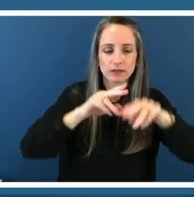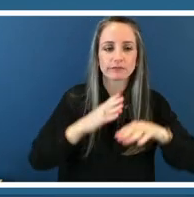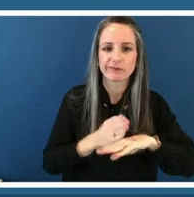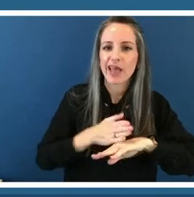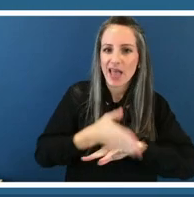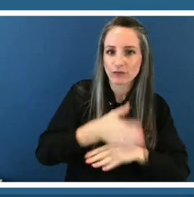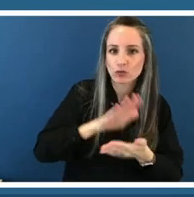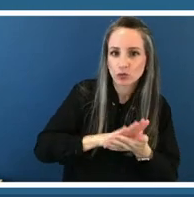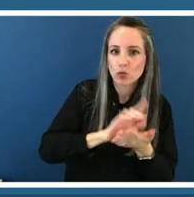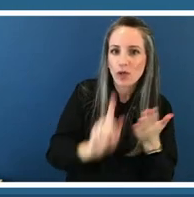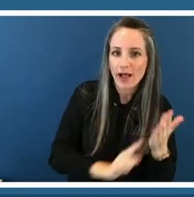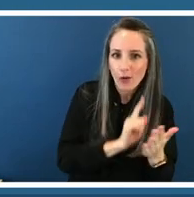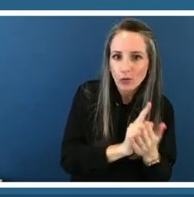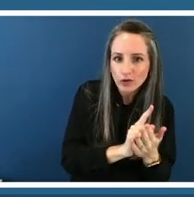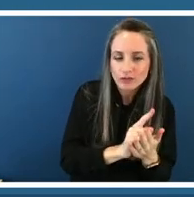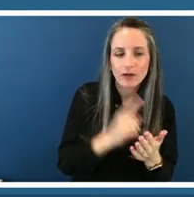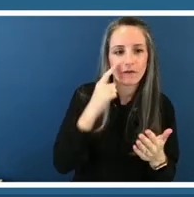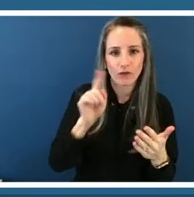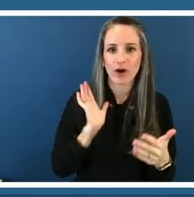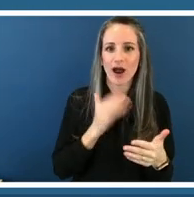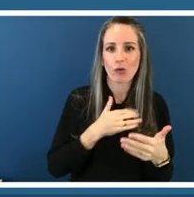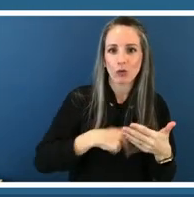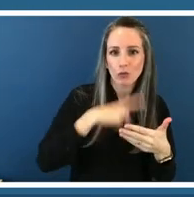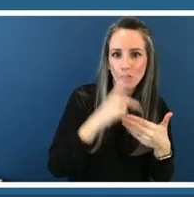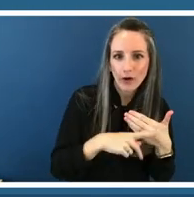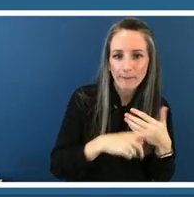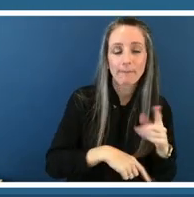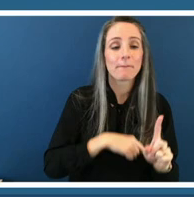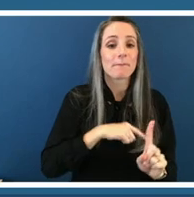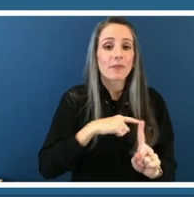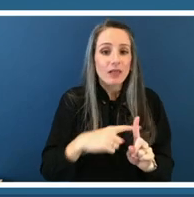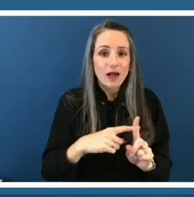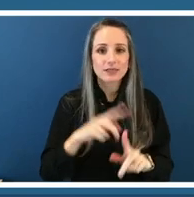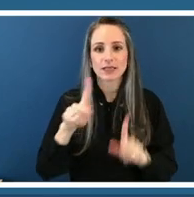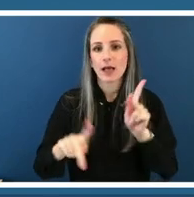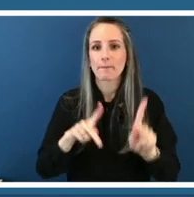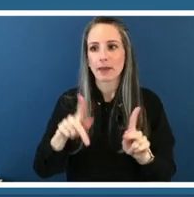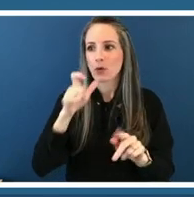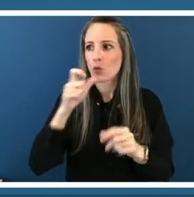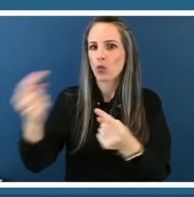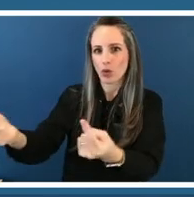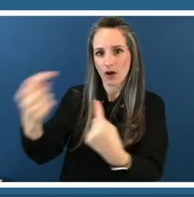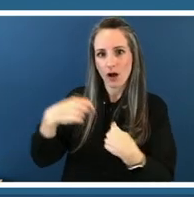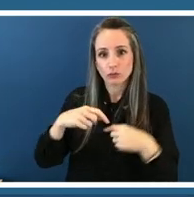in the amount of people that come to